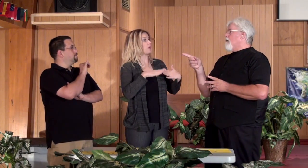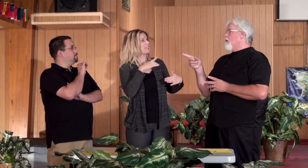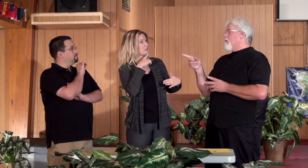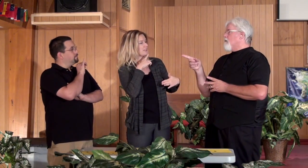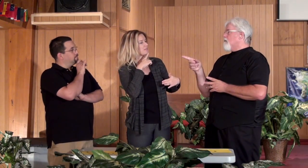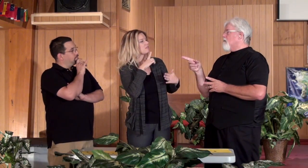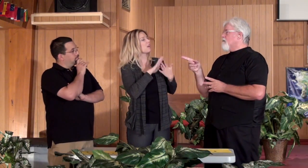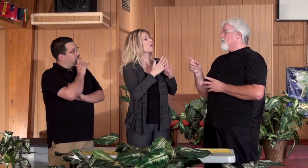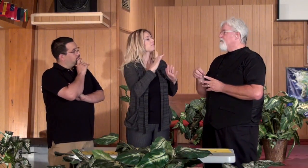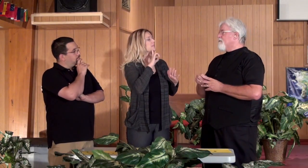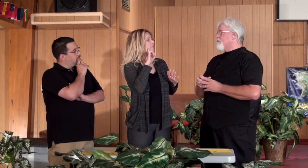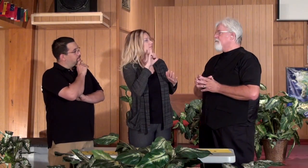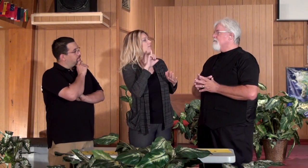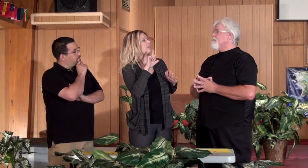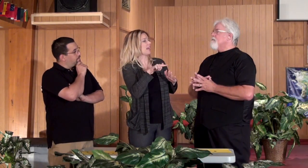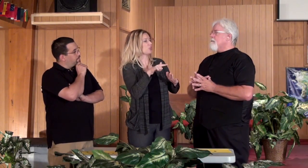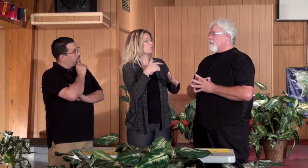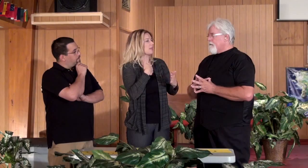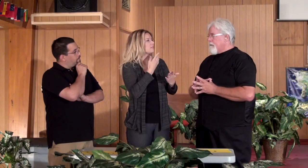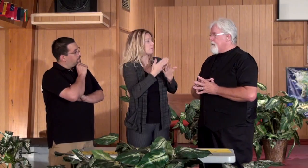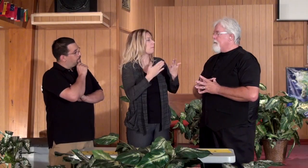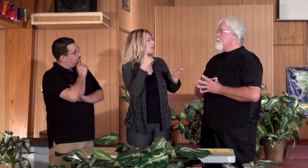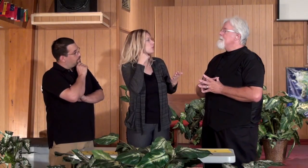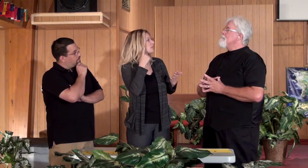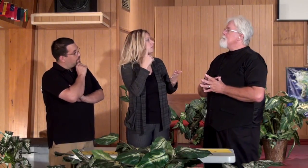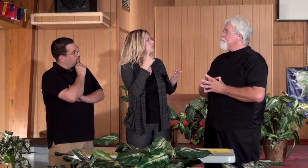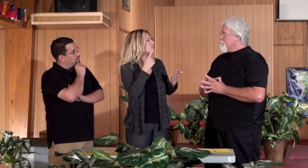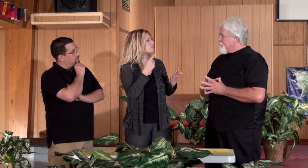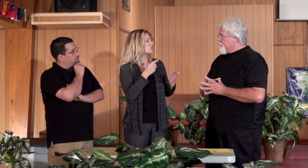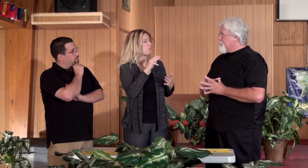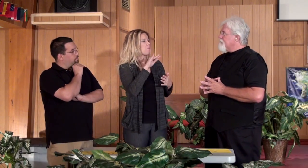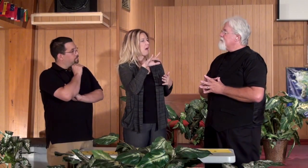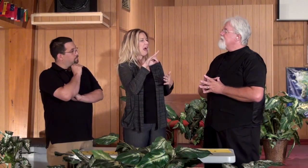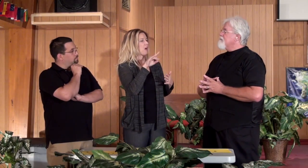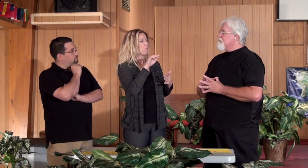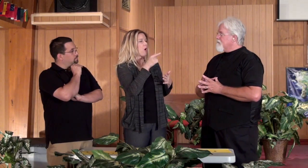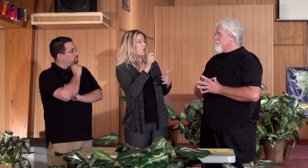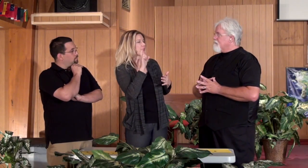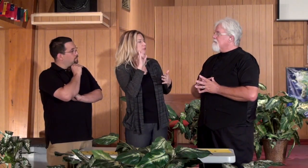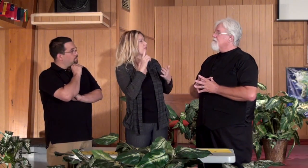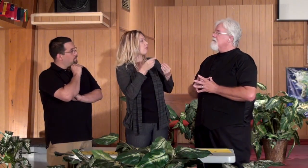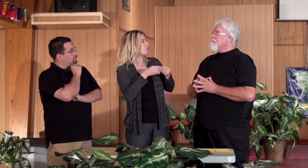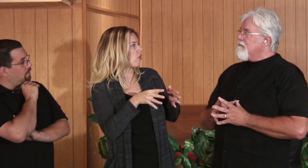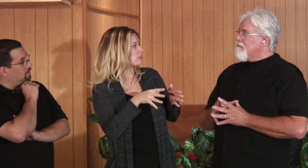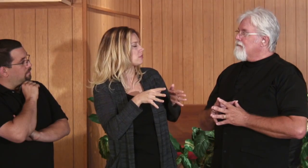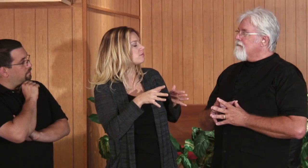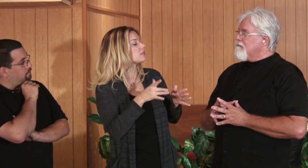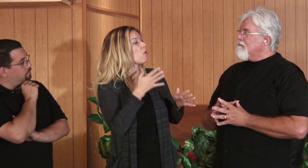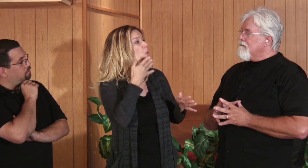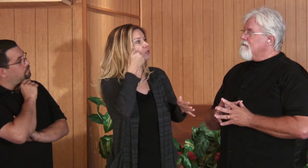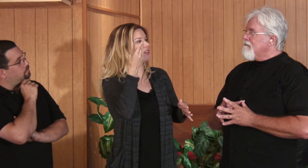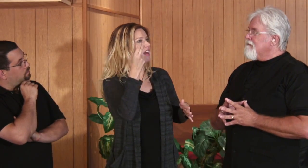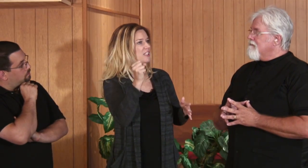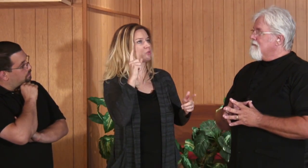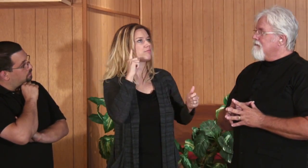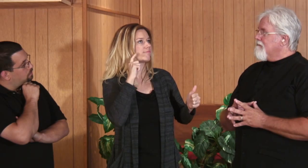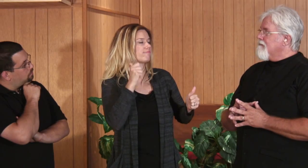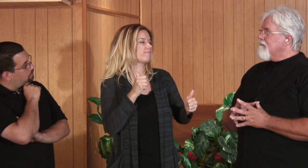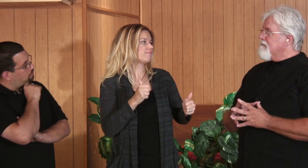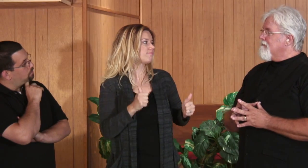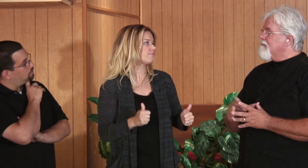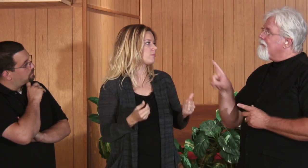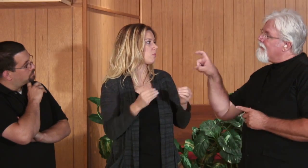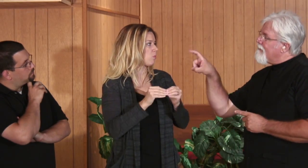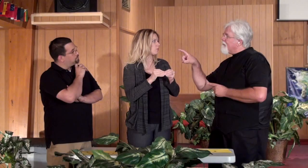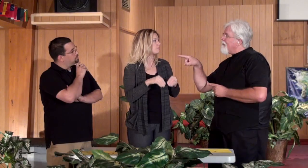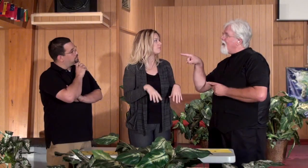up. So when I was becoming totally deaf I decided, with my hearing loss as it was progressive.